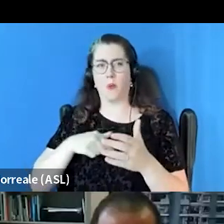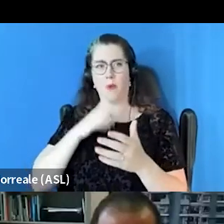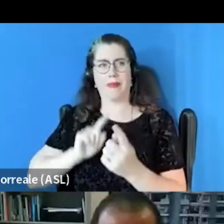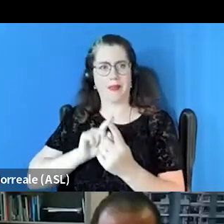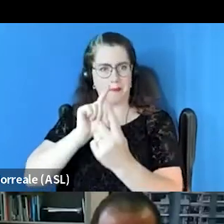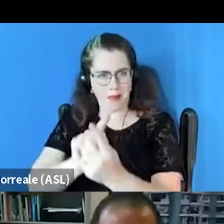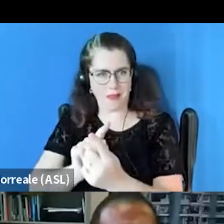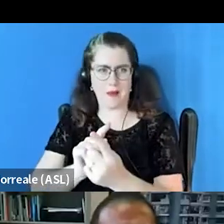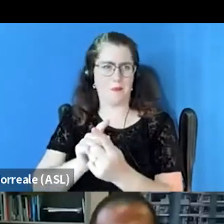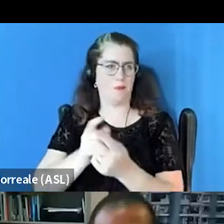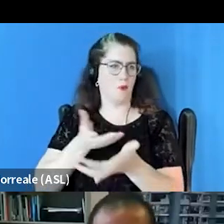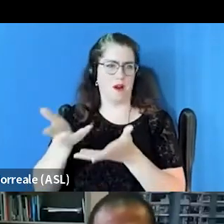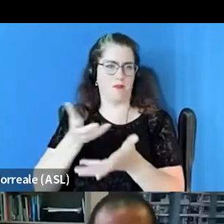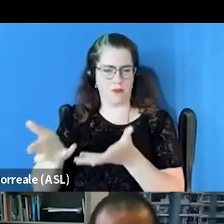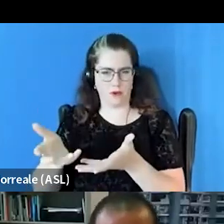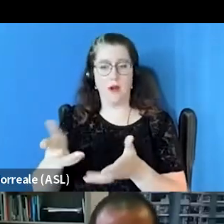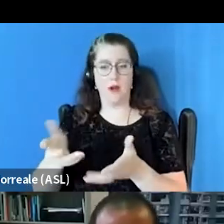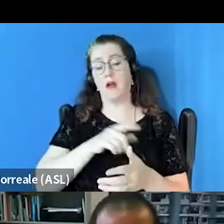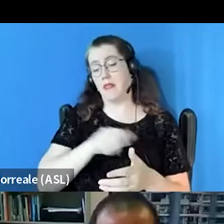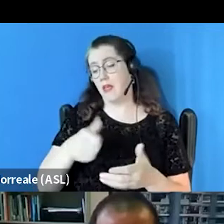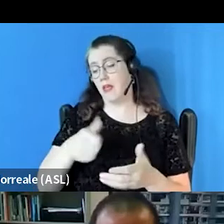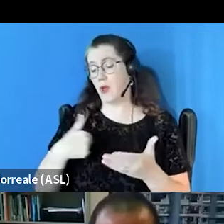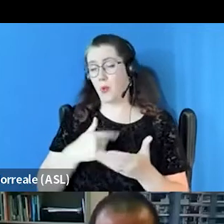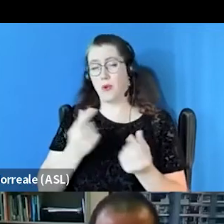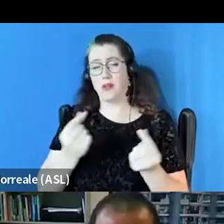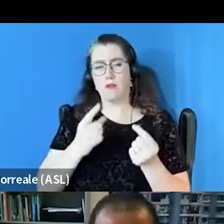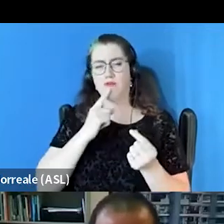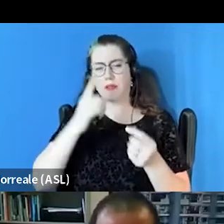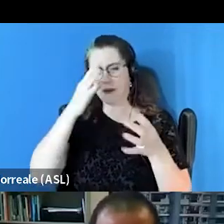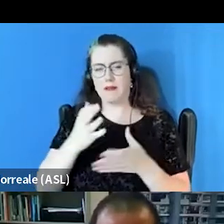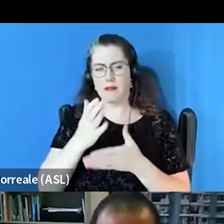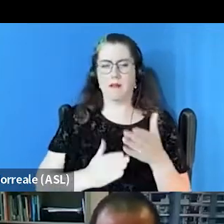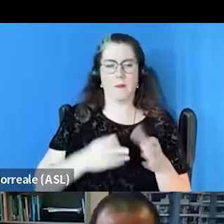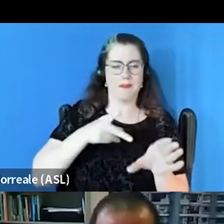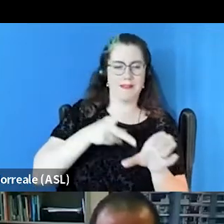where they are. The other thing we've done is we dedicated some psychiatric nurse practitioner expertise